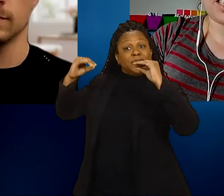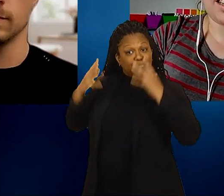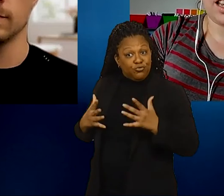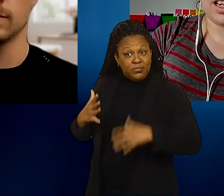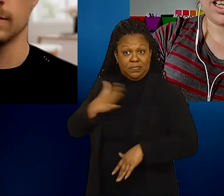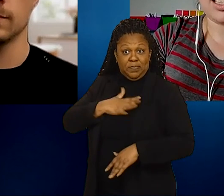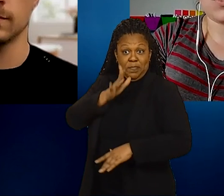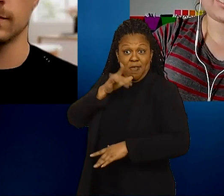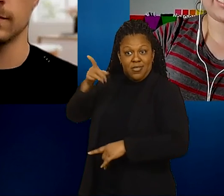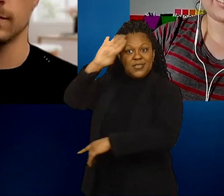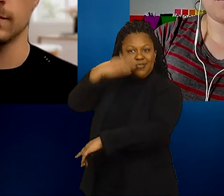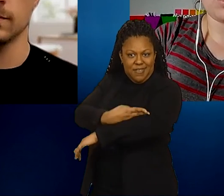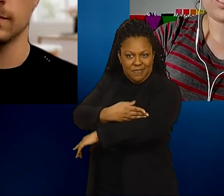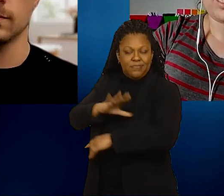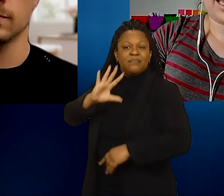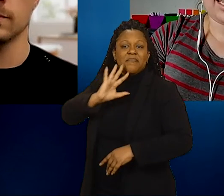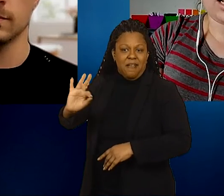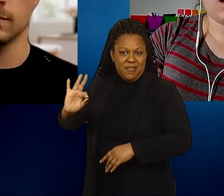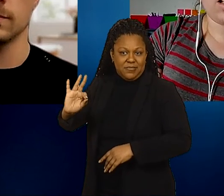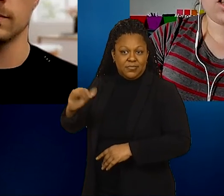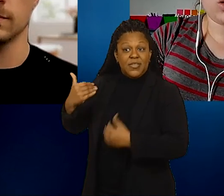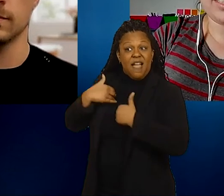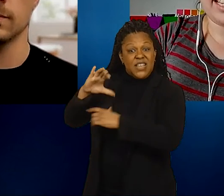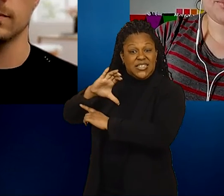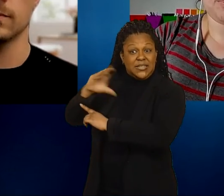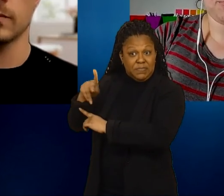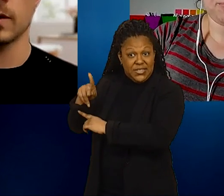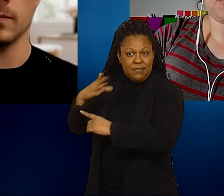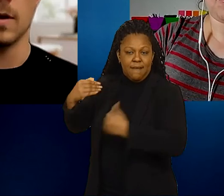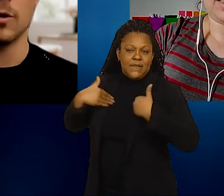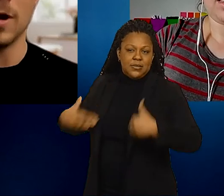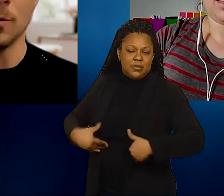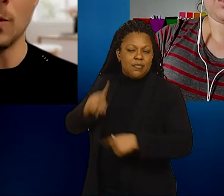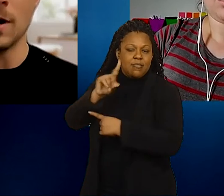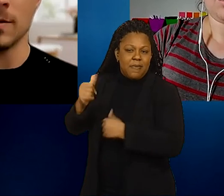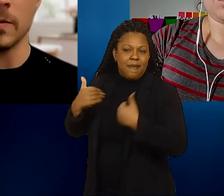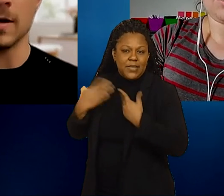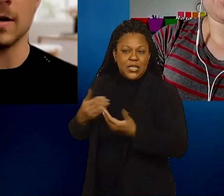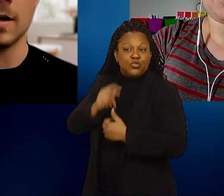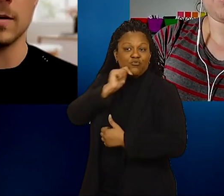and is physically disabled in the Twin Cities. Great. Well, welcome Amanda.